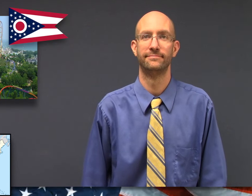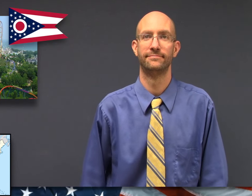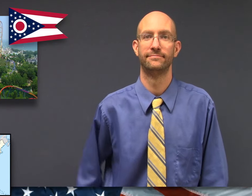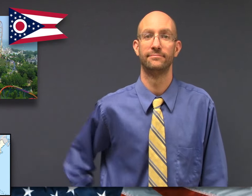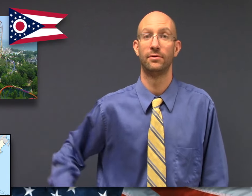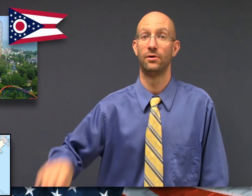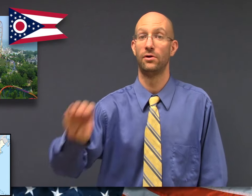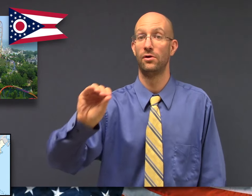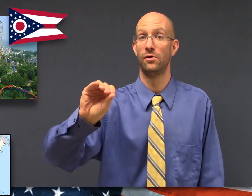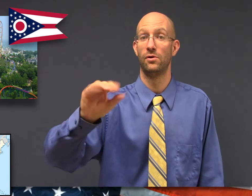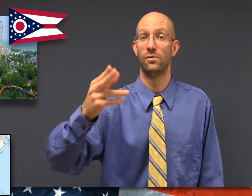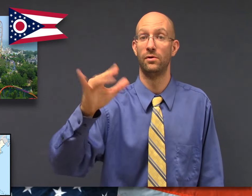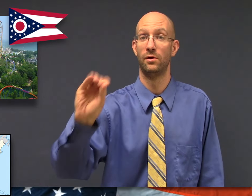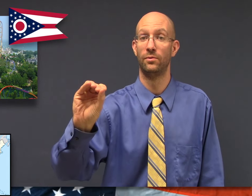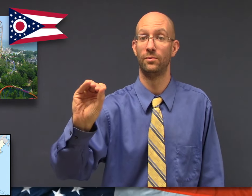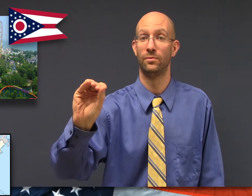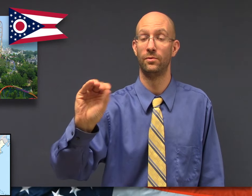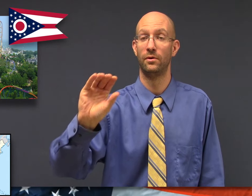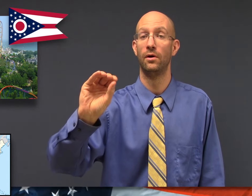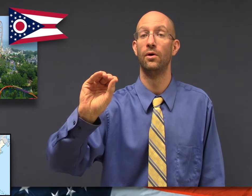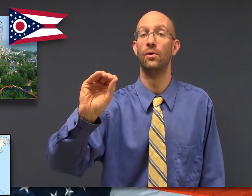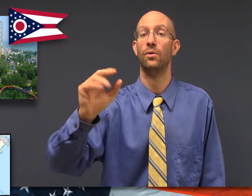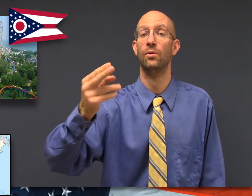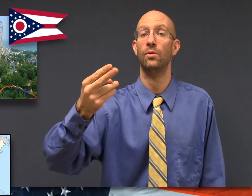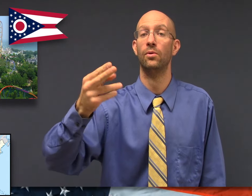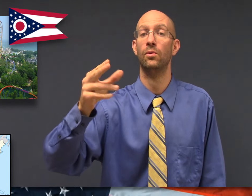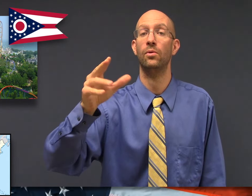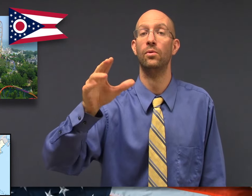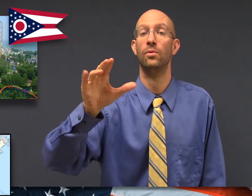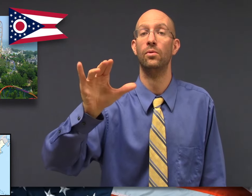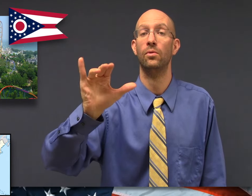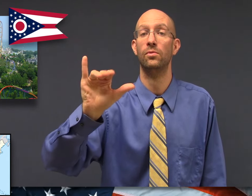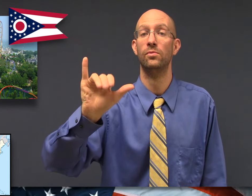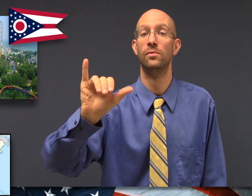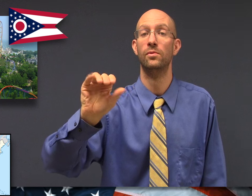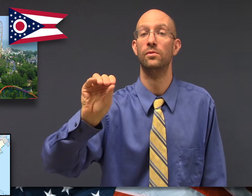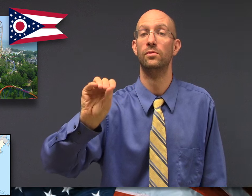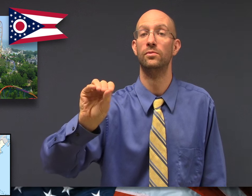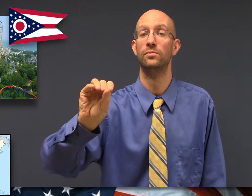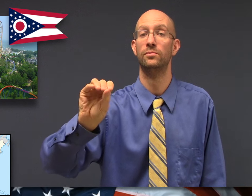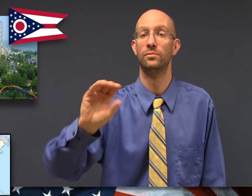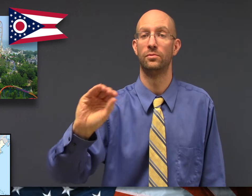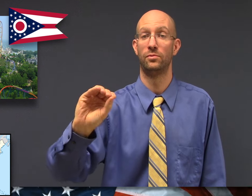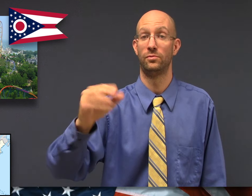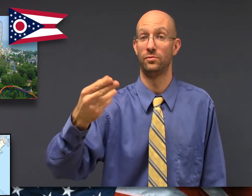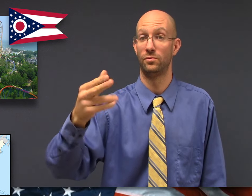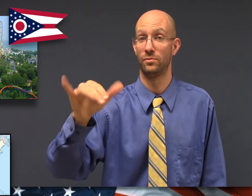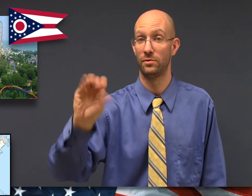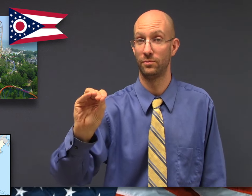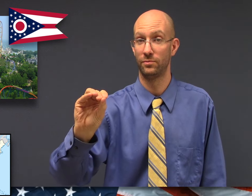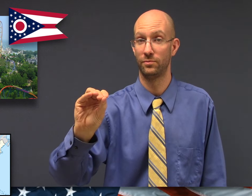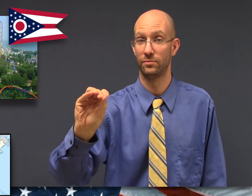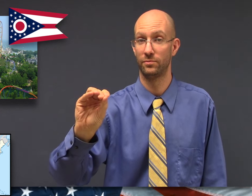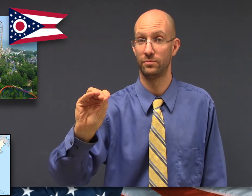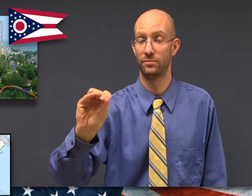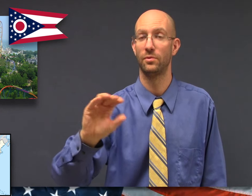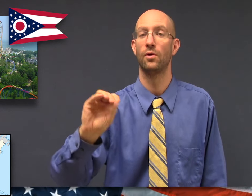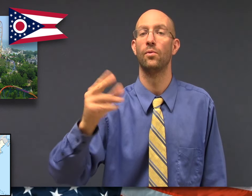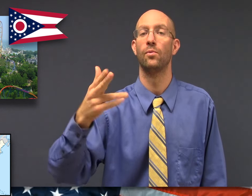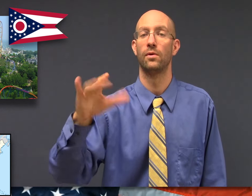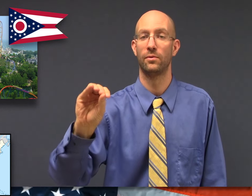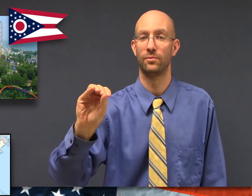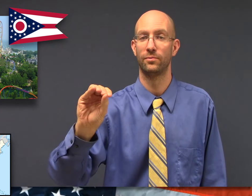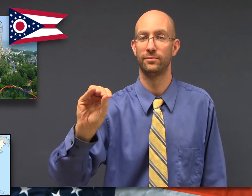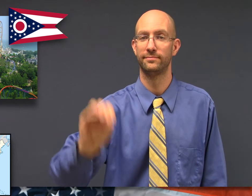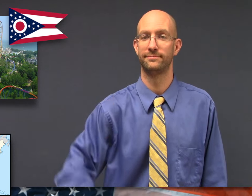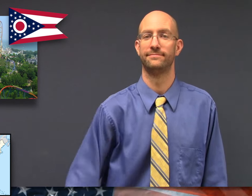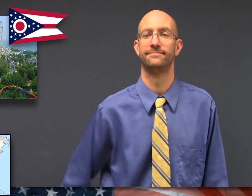fs-OHIO